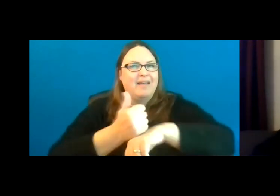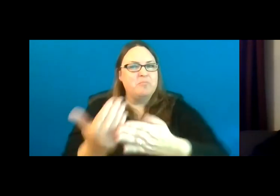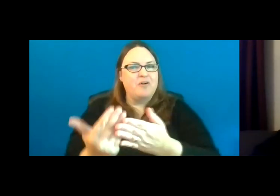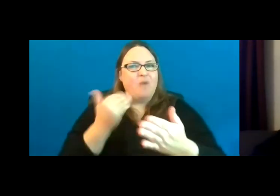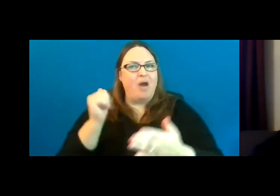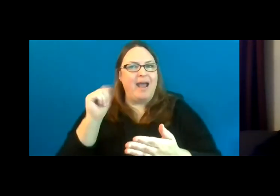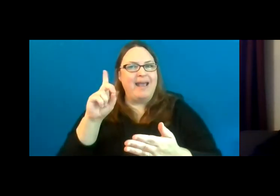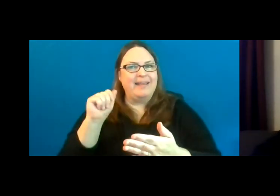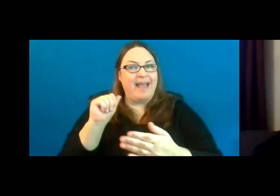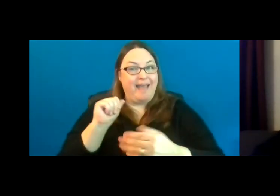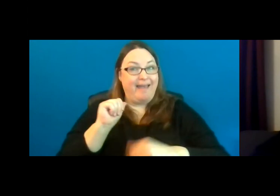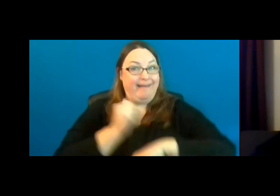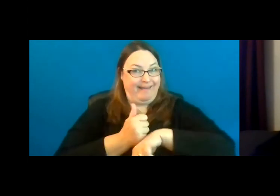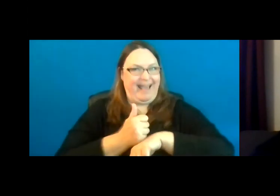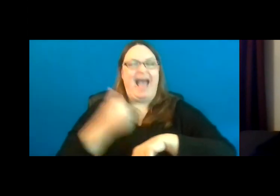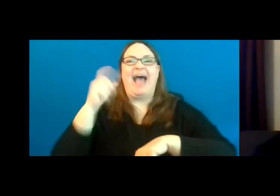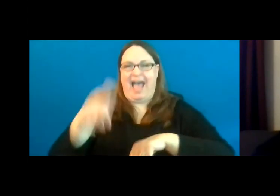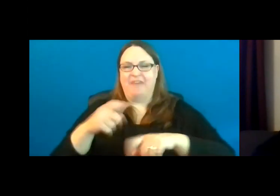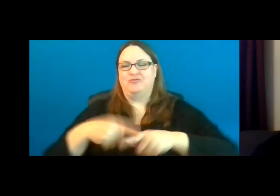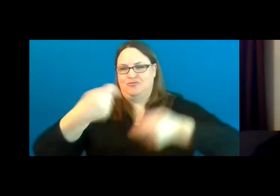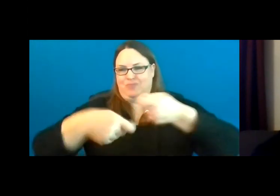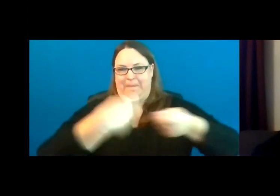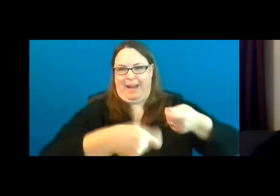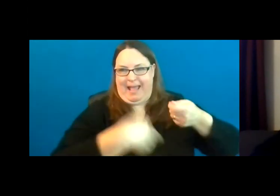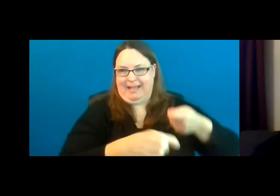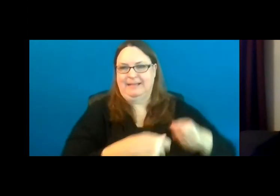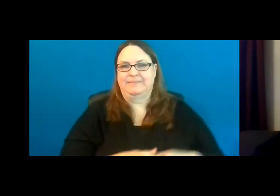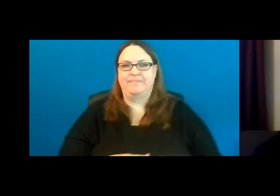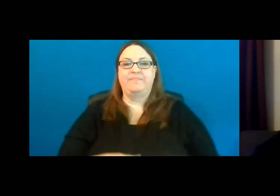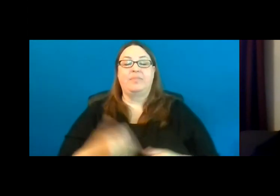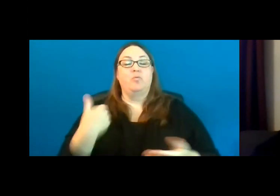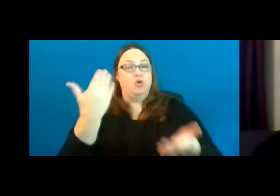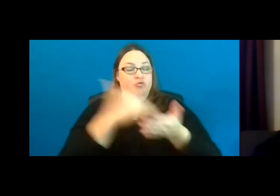In reviewing historical applications that were funded from 2014 to 2018, we found that